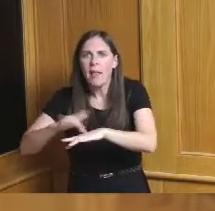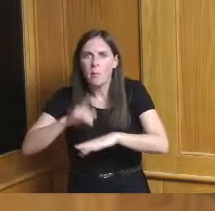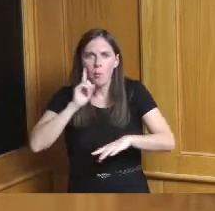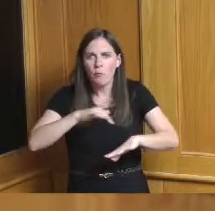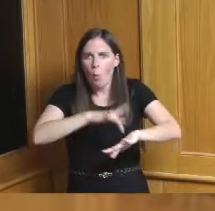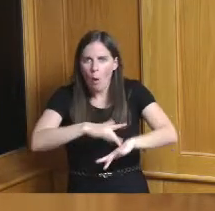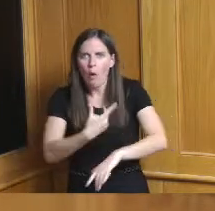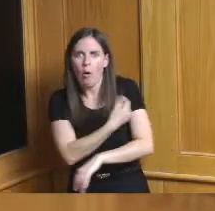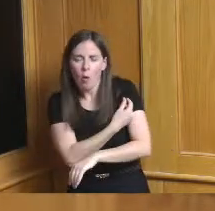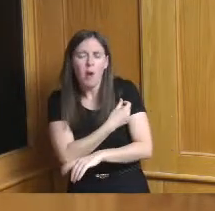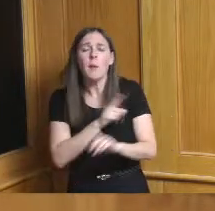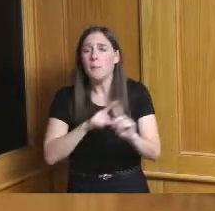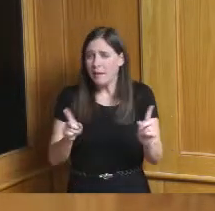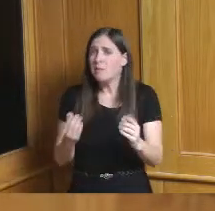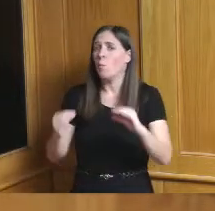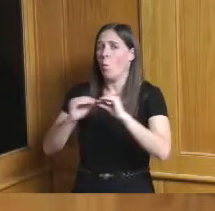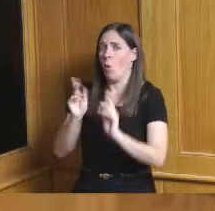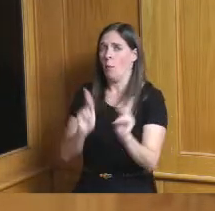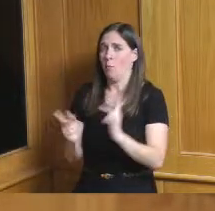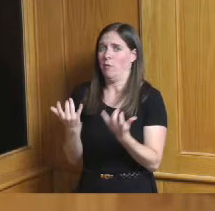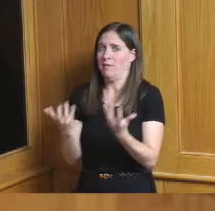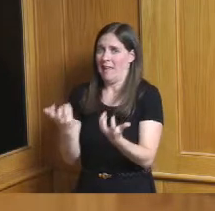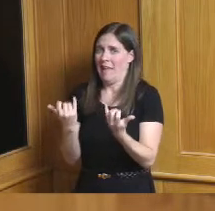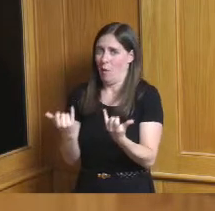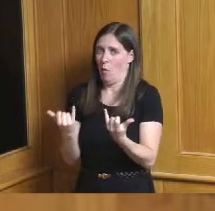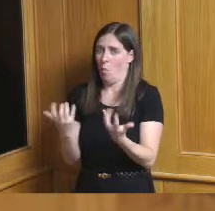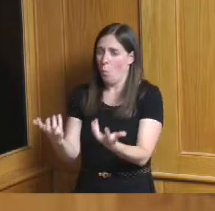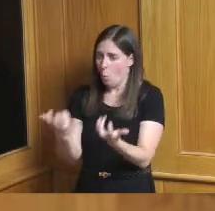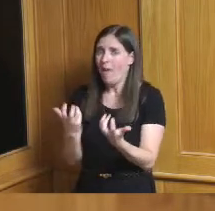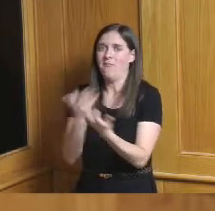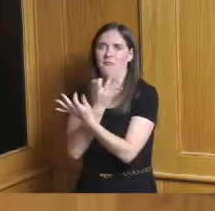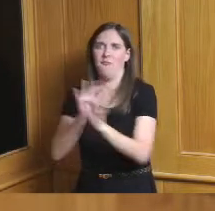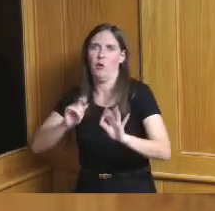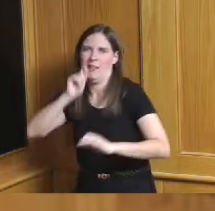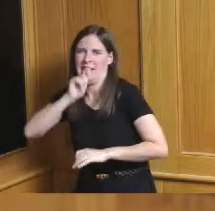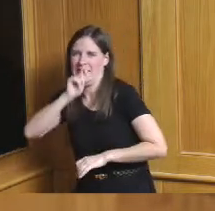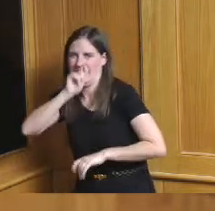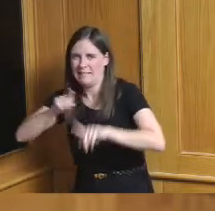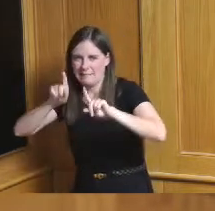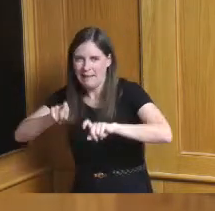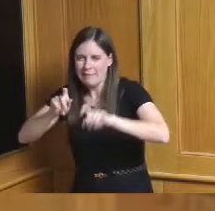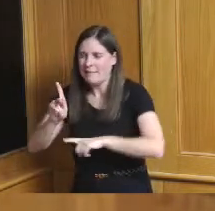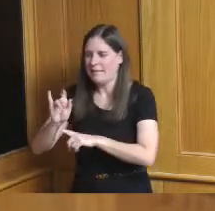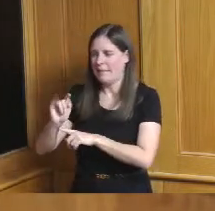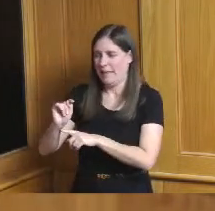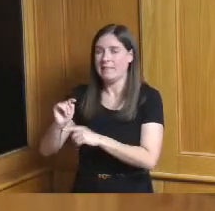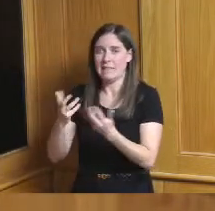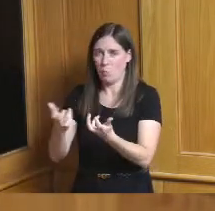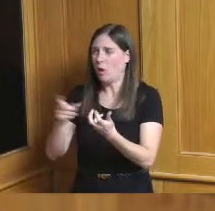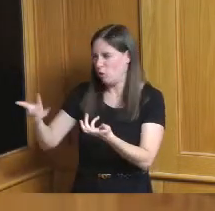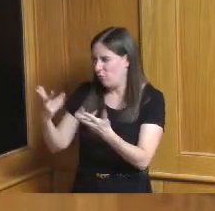more people now are asking for those free kits testing kits that you advised this last time